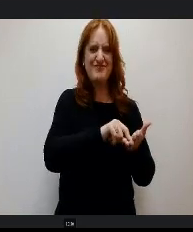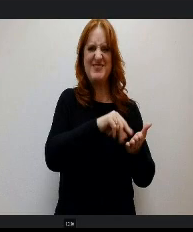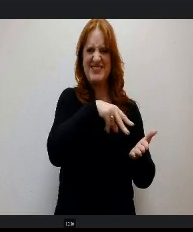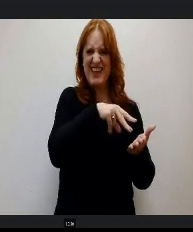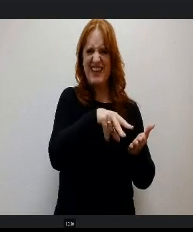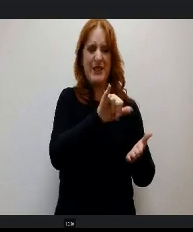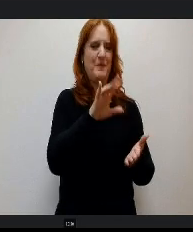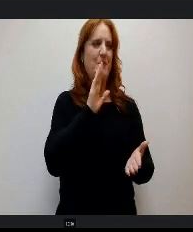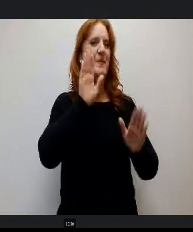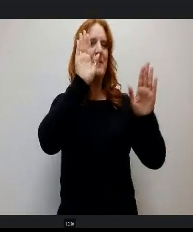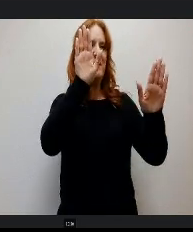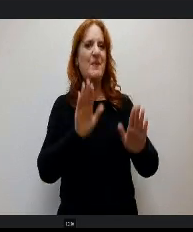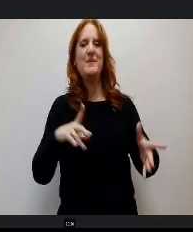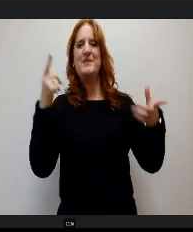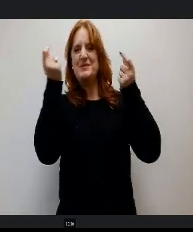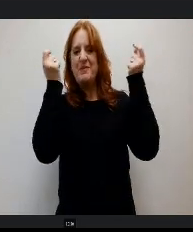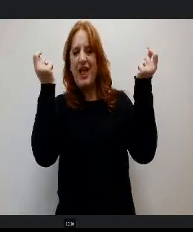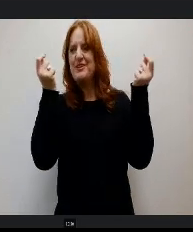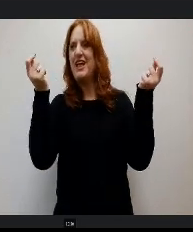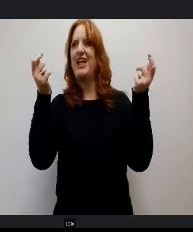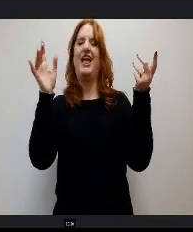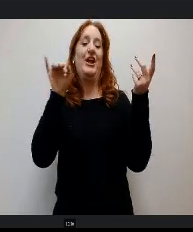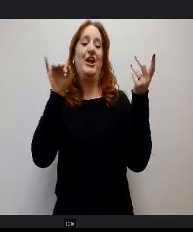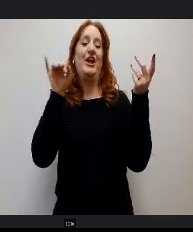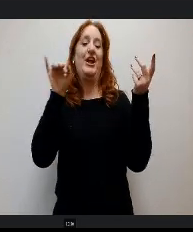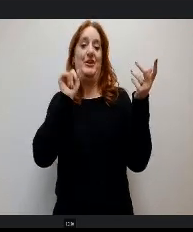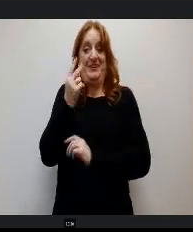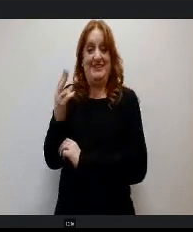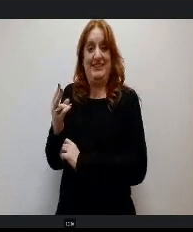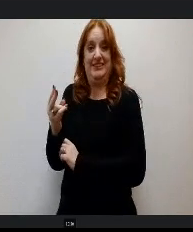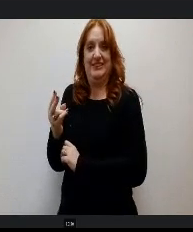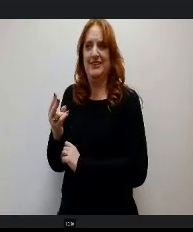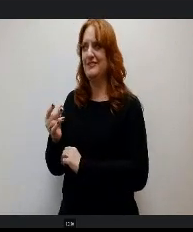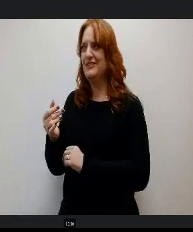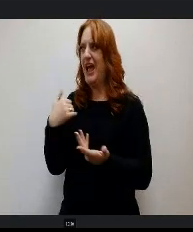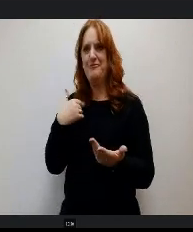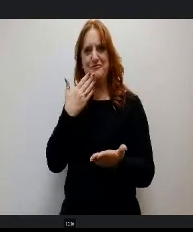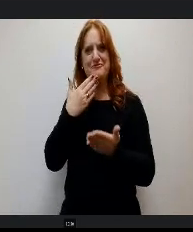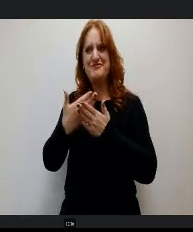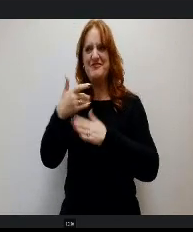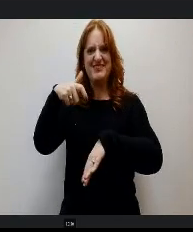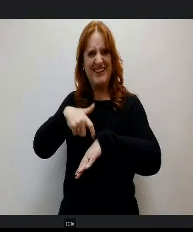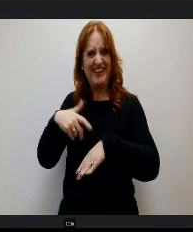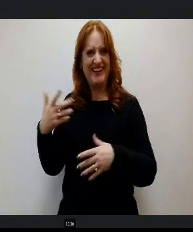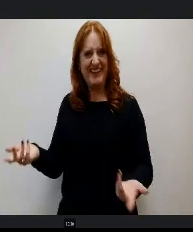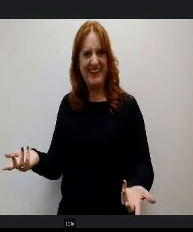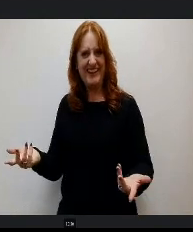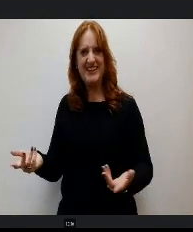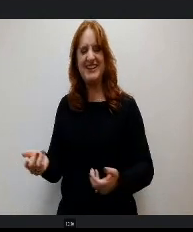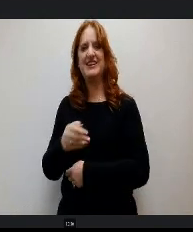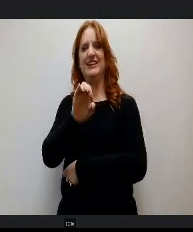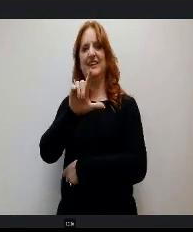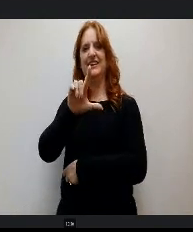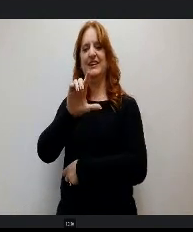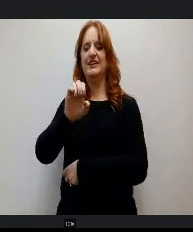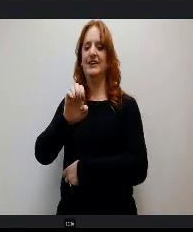Her students and her families and you can see they are definitely having a good time. Eagle View Middle School Lauren